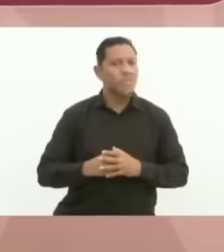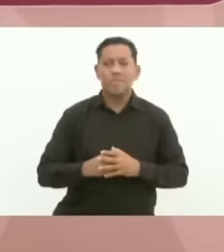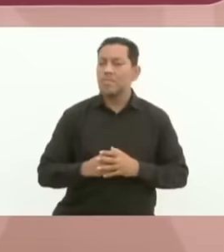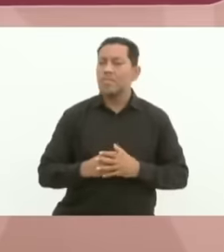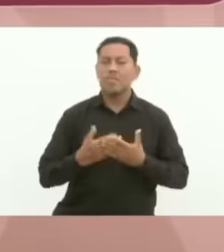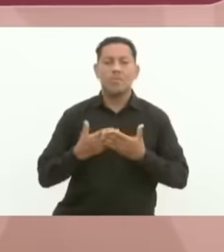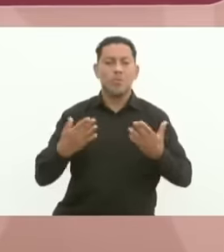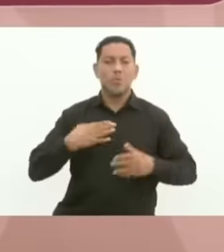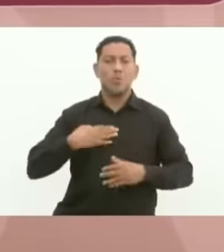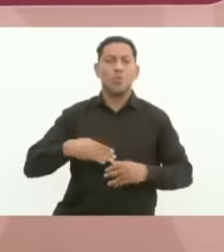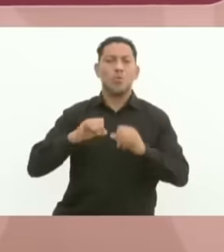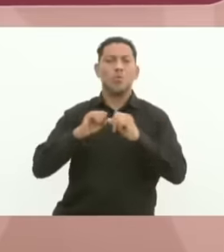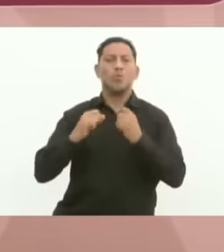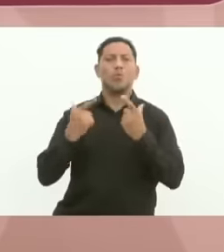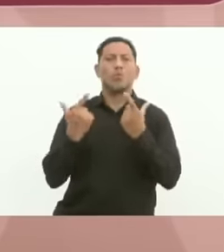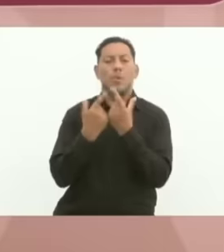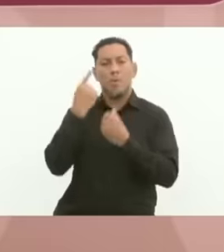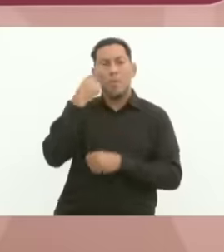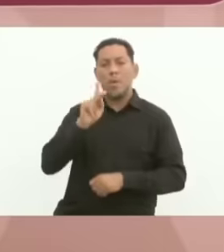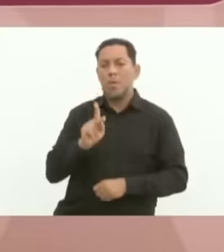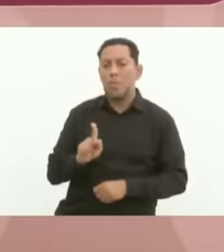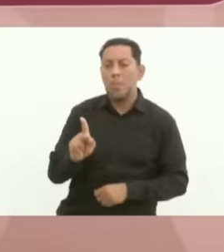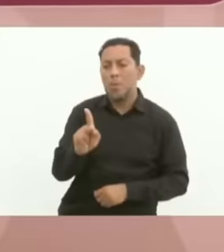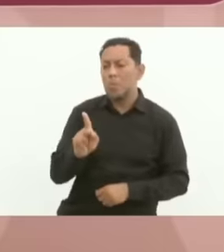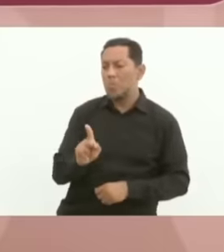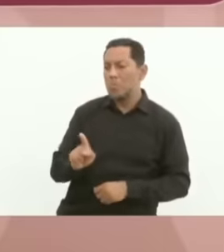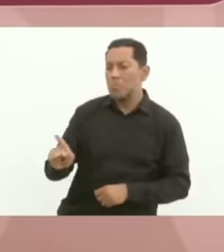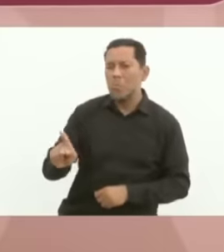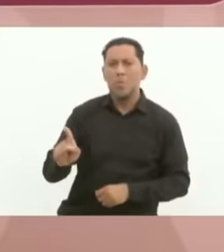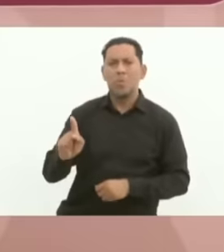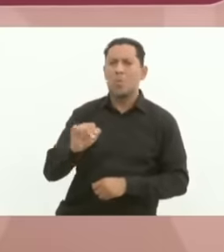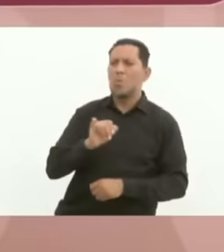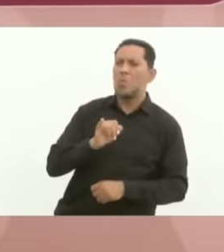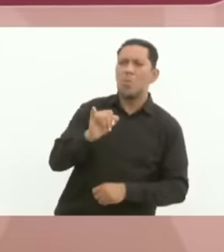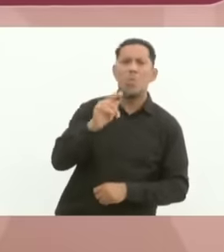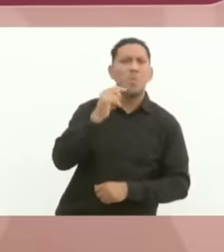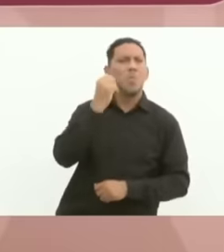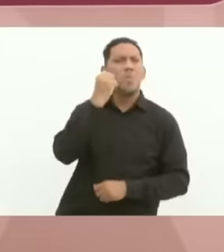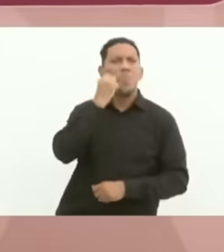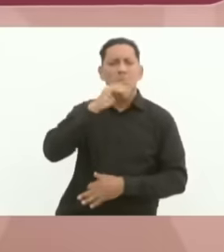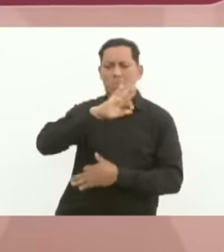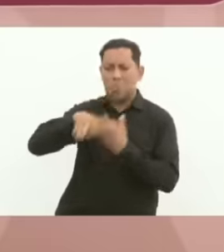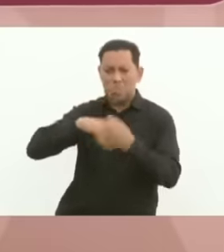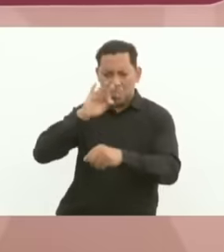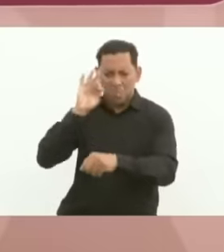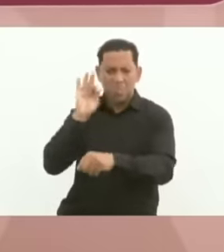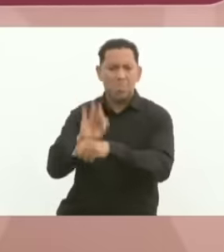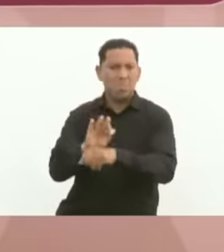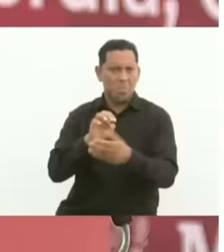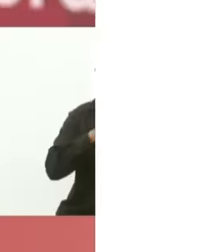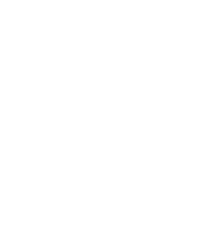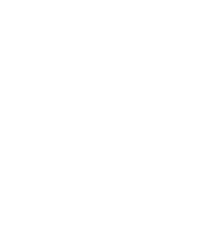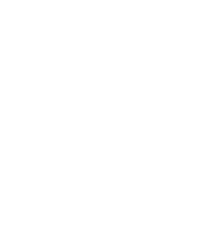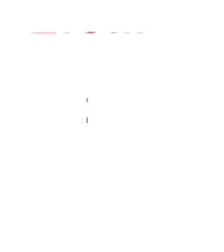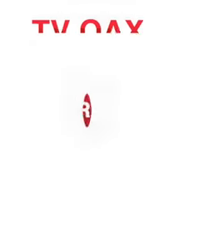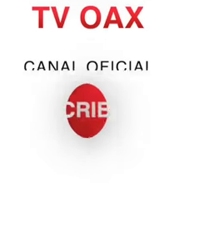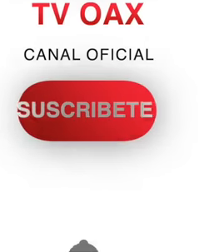have been done for the indigenous peoples, such as the Justice plan for the Yaqui people in the north of the country, would not have been done,